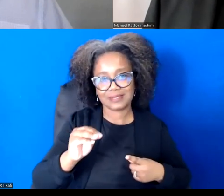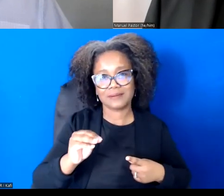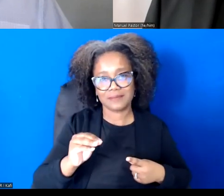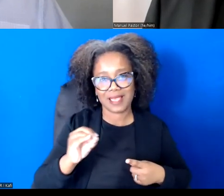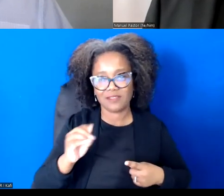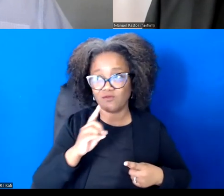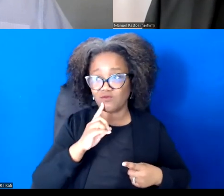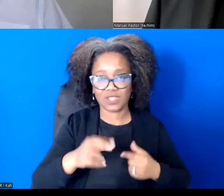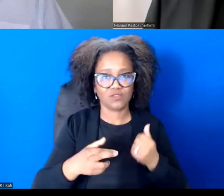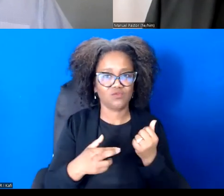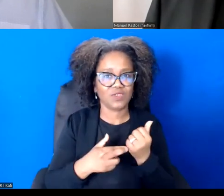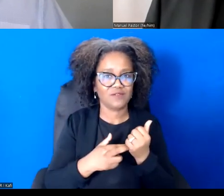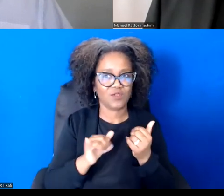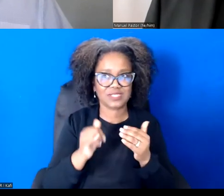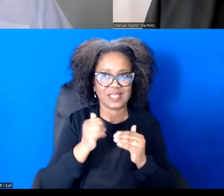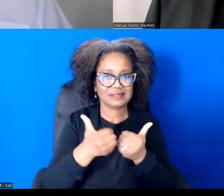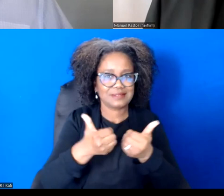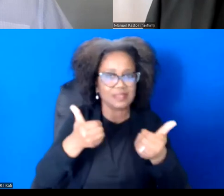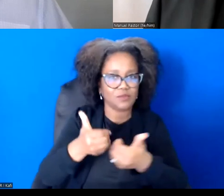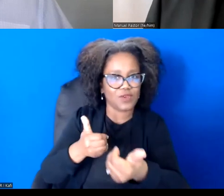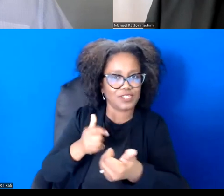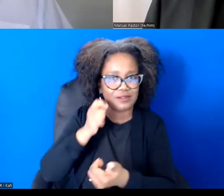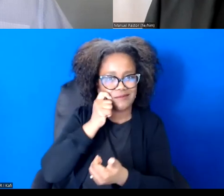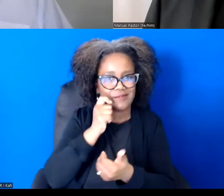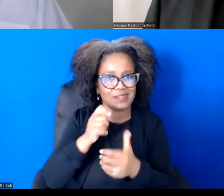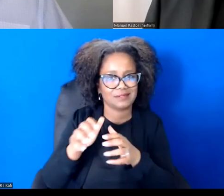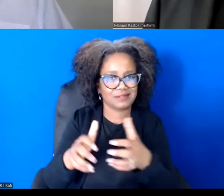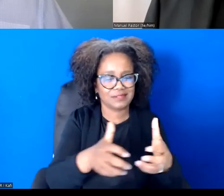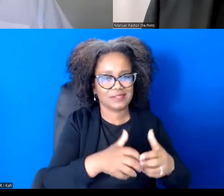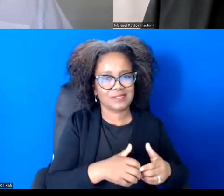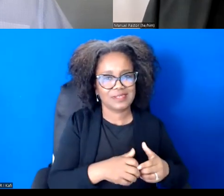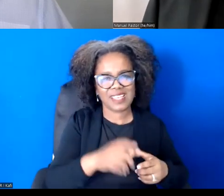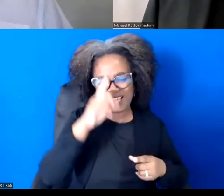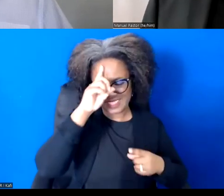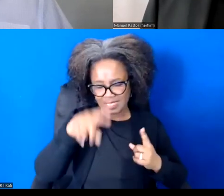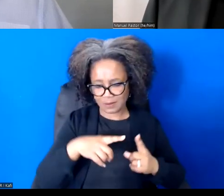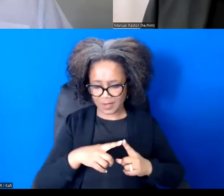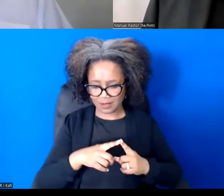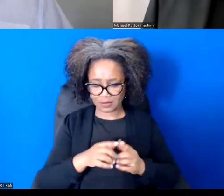Interesting story about the book, John, which again I think is an author you'll appreciate,